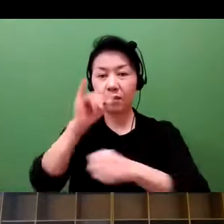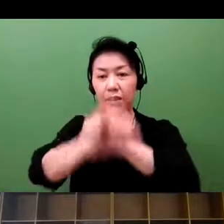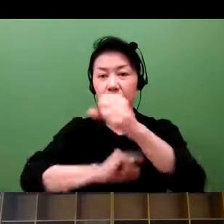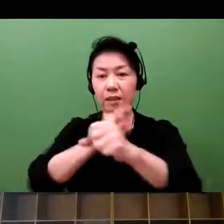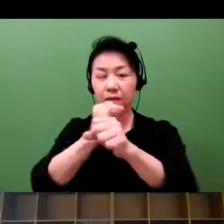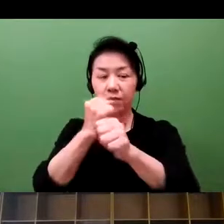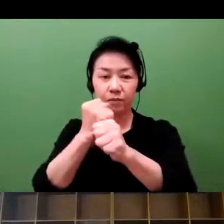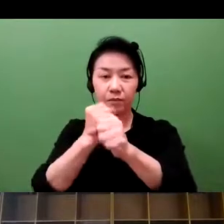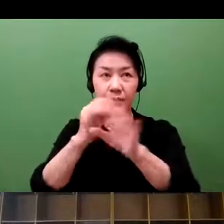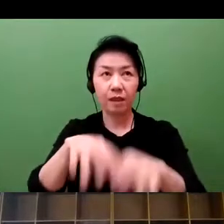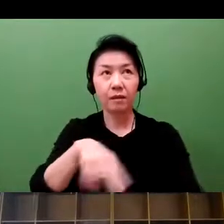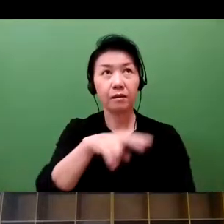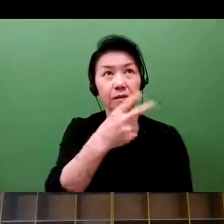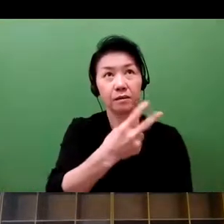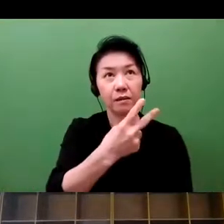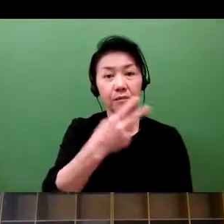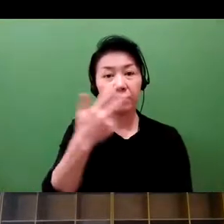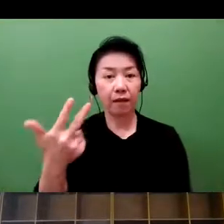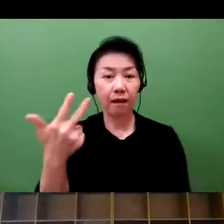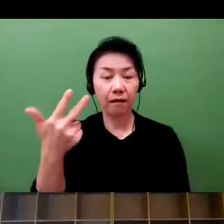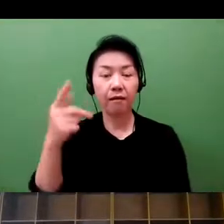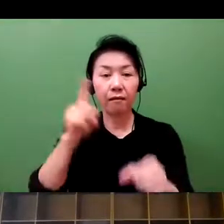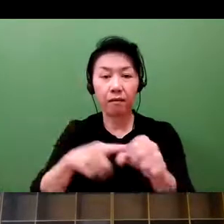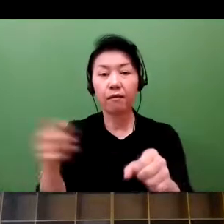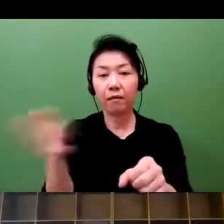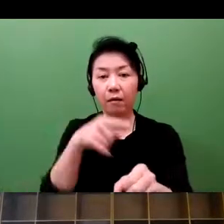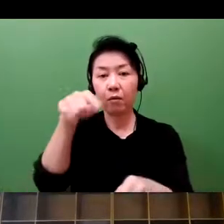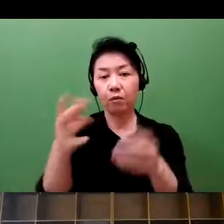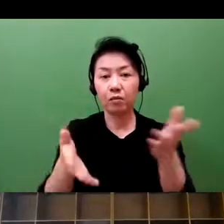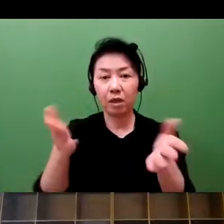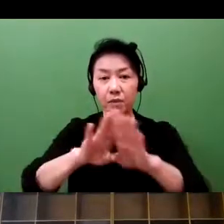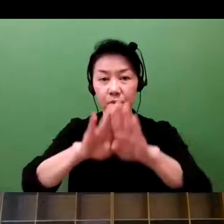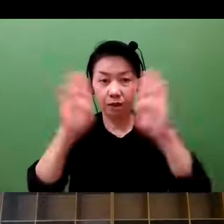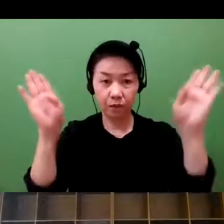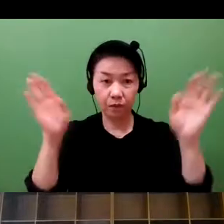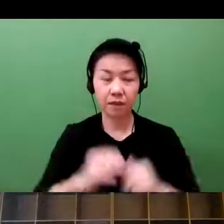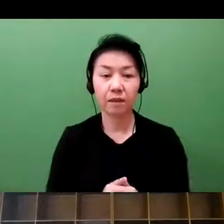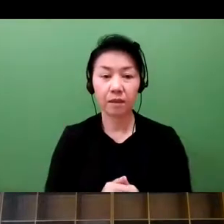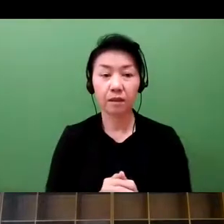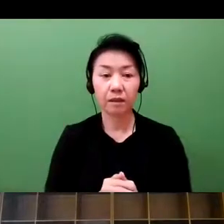In 2004, we began business, and 2007, we have launched this service.